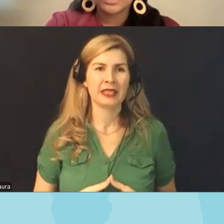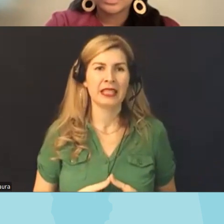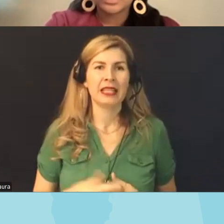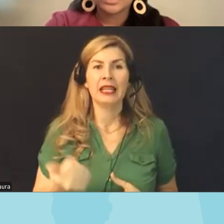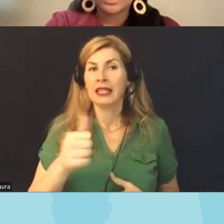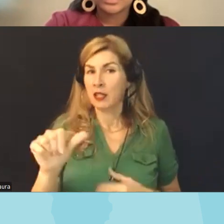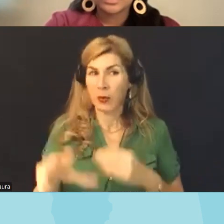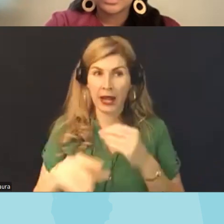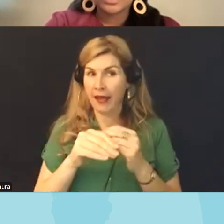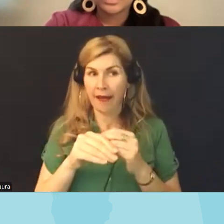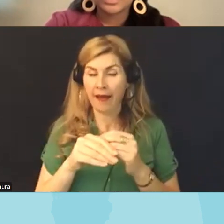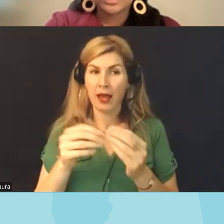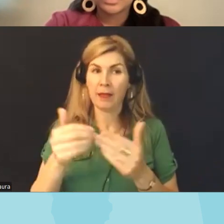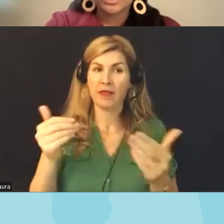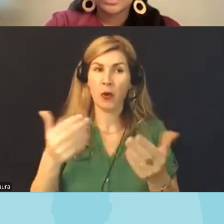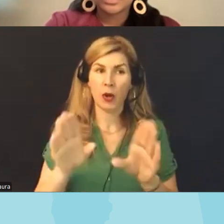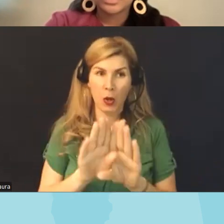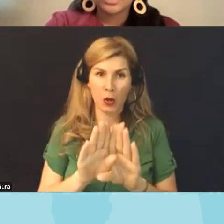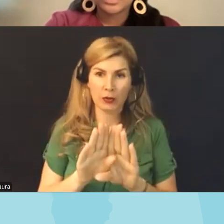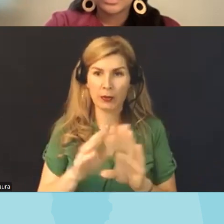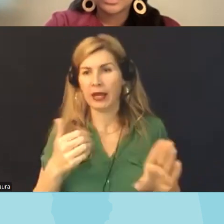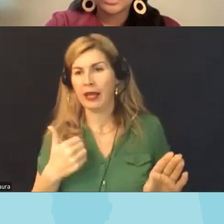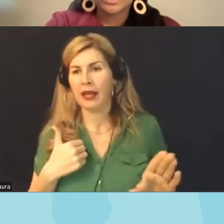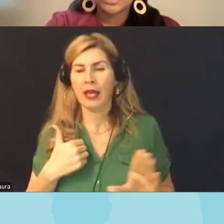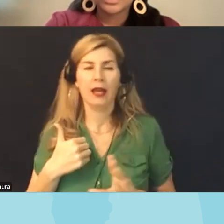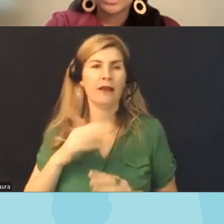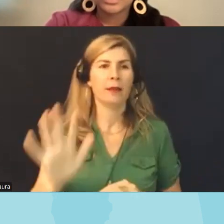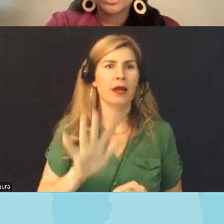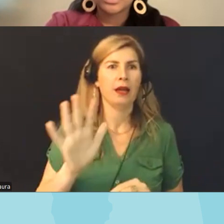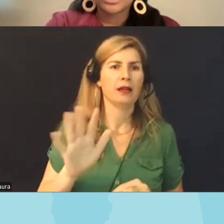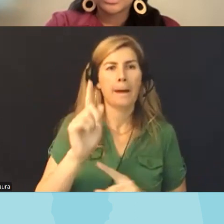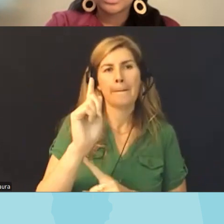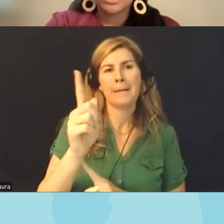this conversation before we go like I said we've got um about um a minute potentially for each of